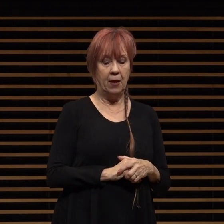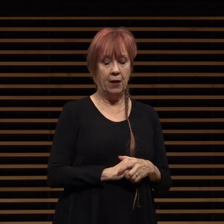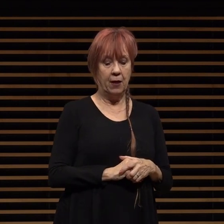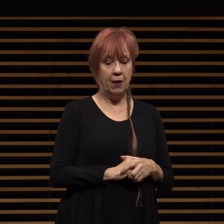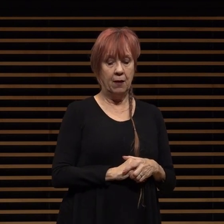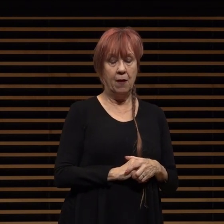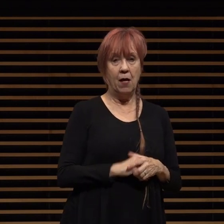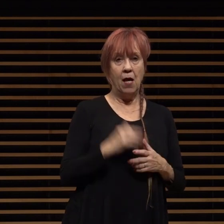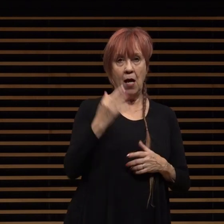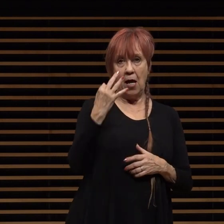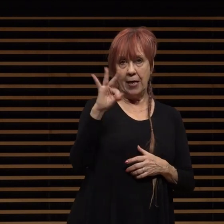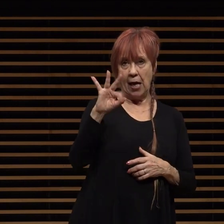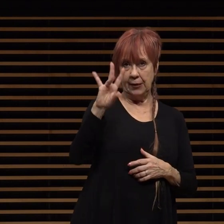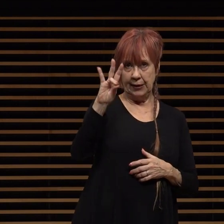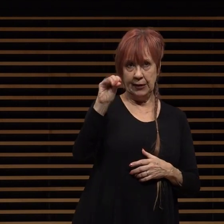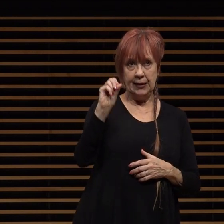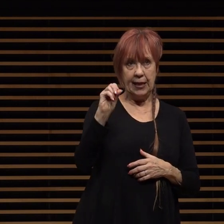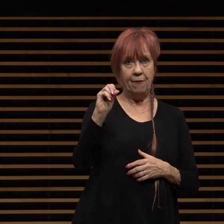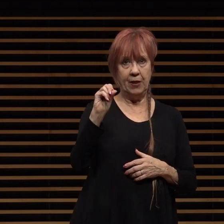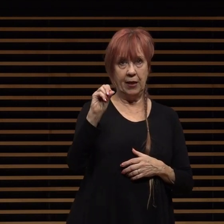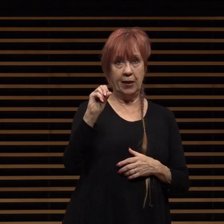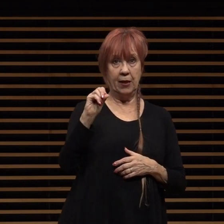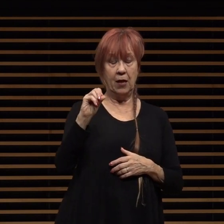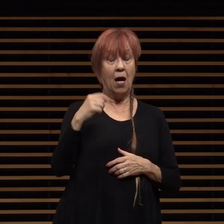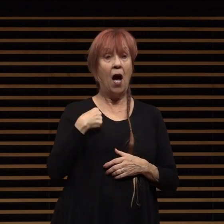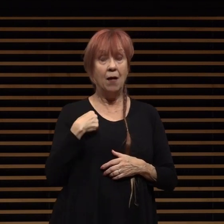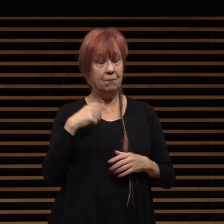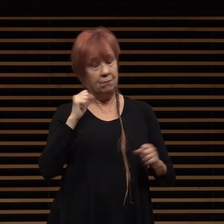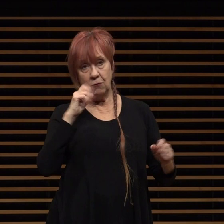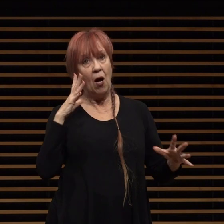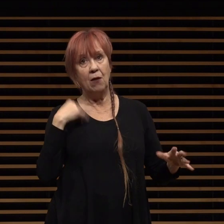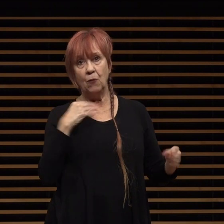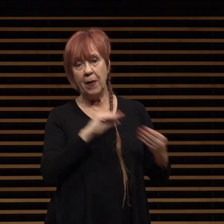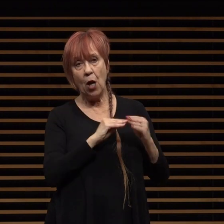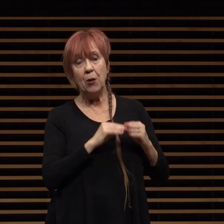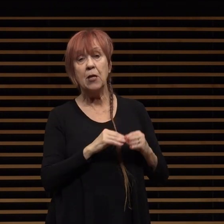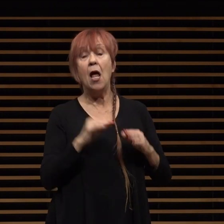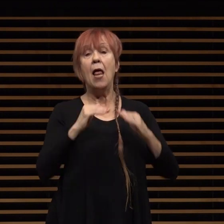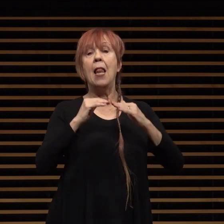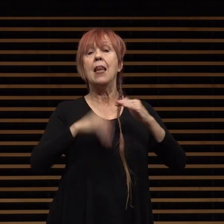in 1970 and i was astonished by these